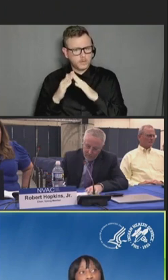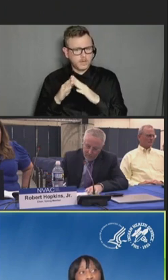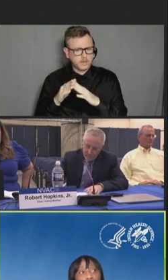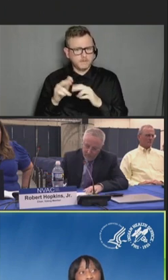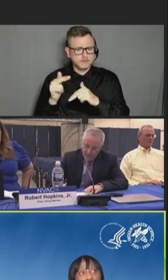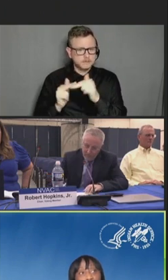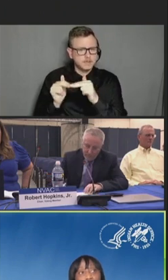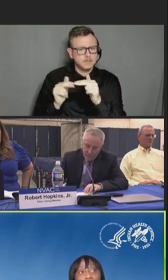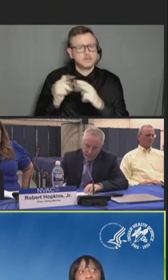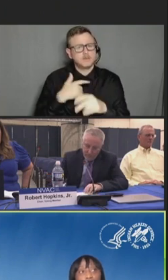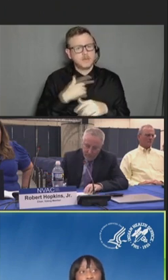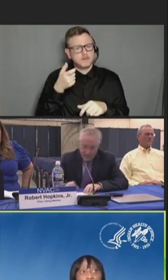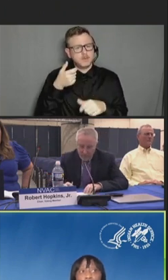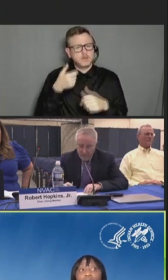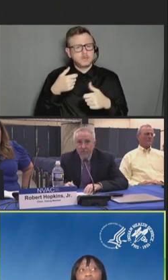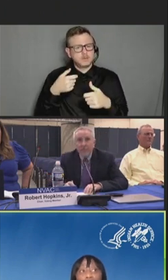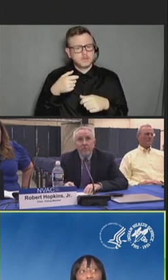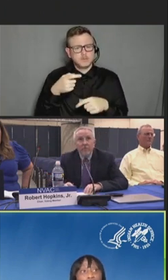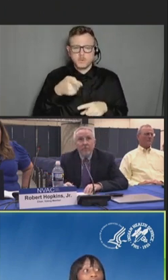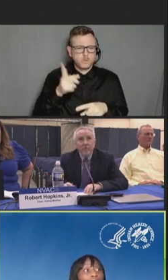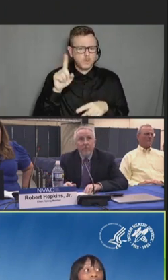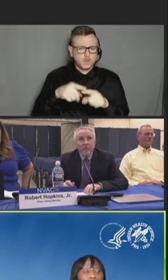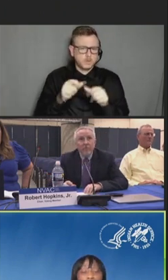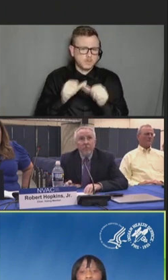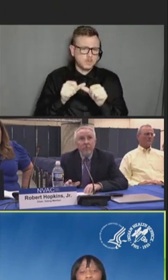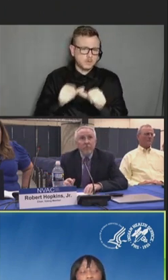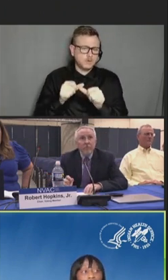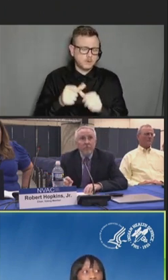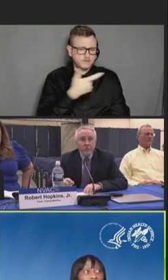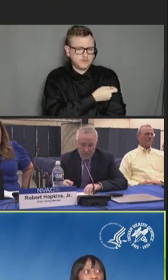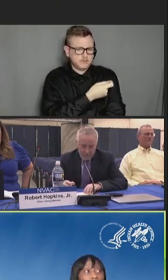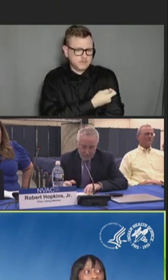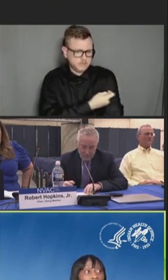COVID vaccine, alongside other key routine immunizations.